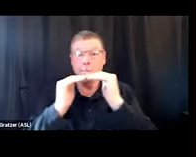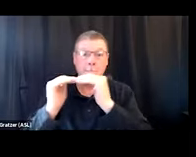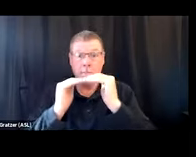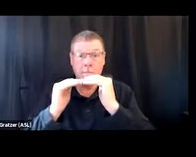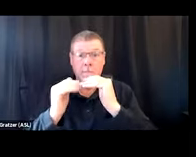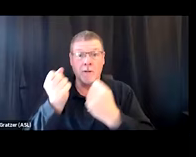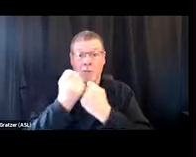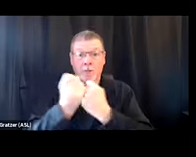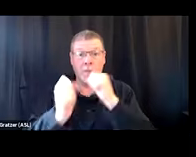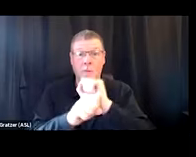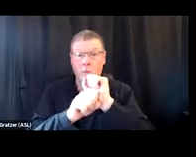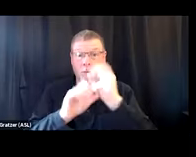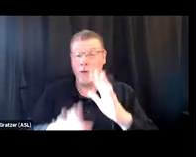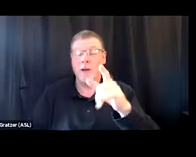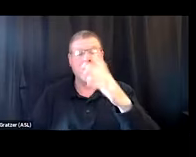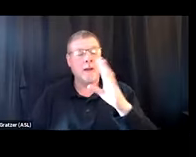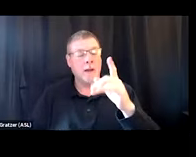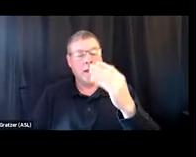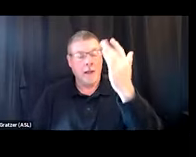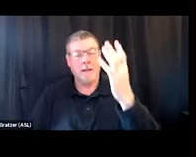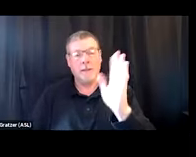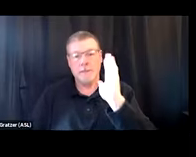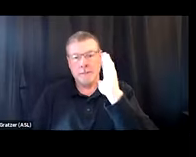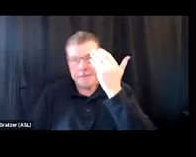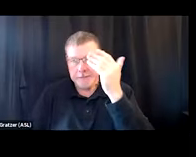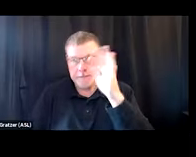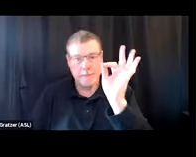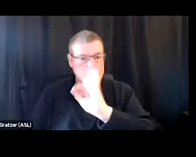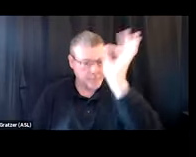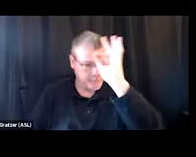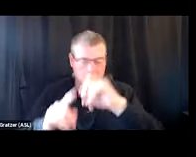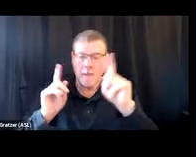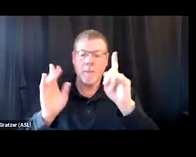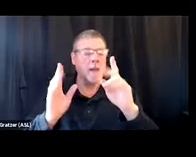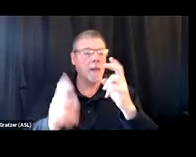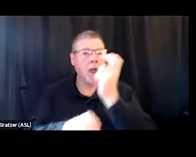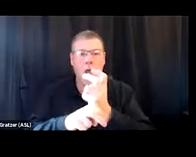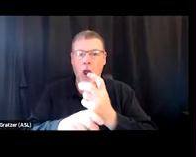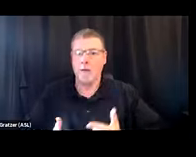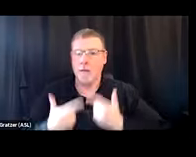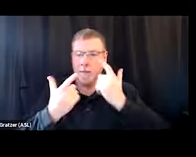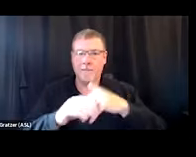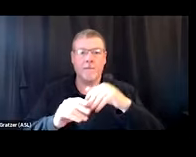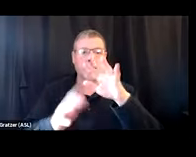However, we know that it's become increasingly costly to live in this country, and we need to elevate the peer role